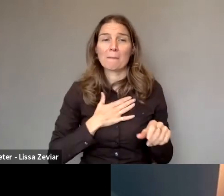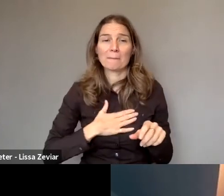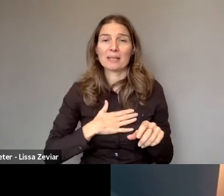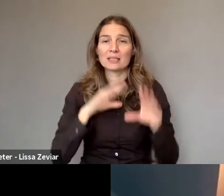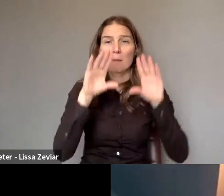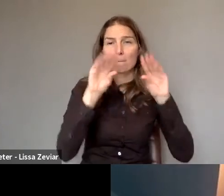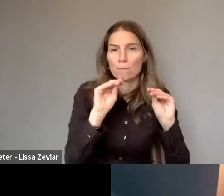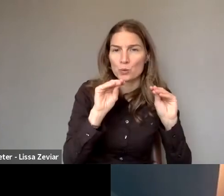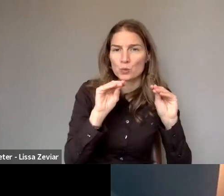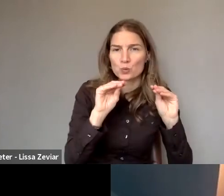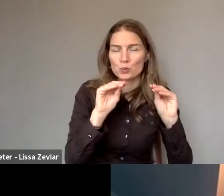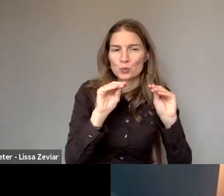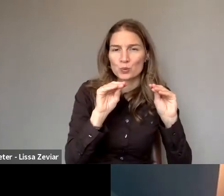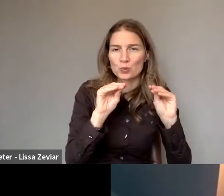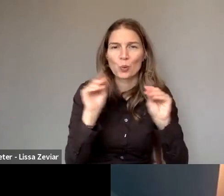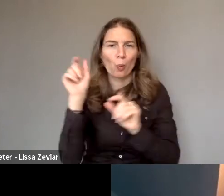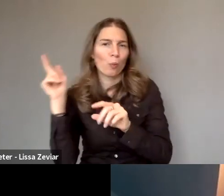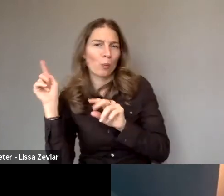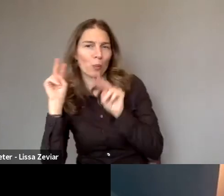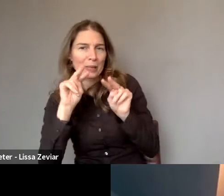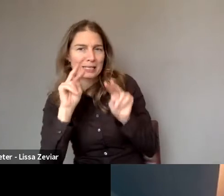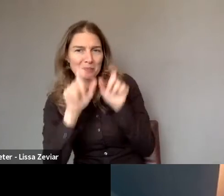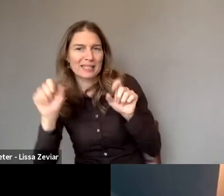so participants are still able to hear you and see you.